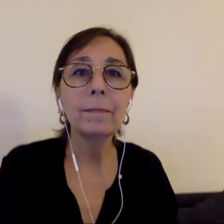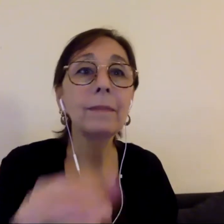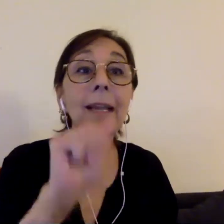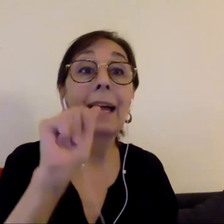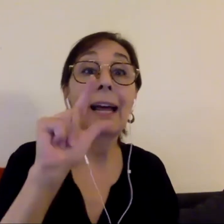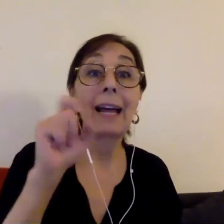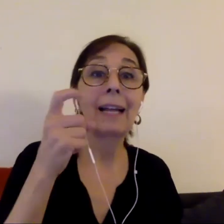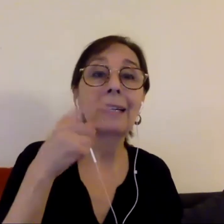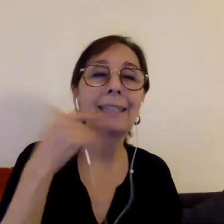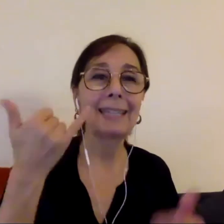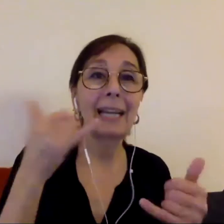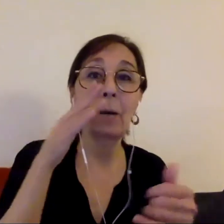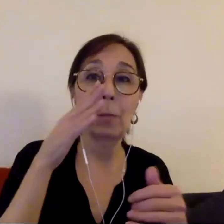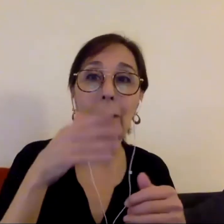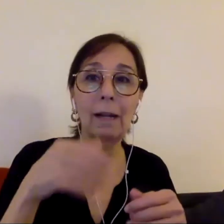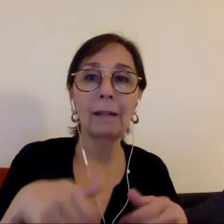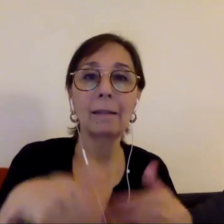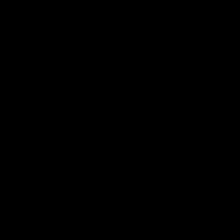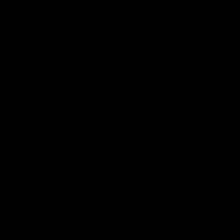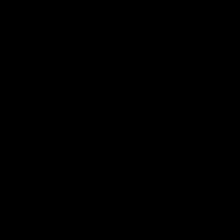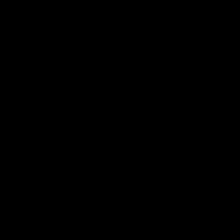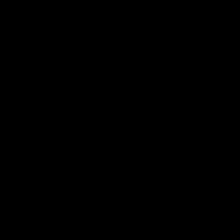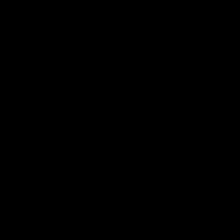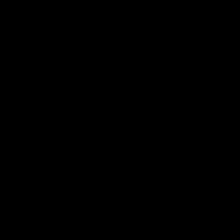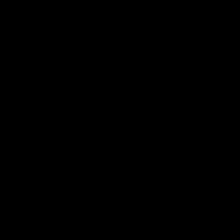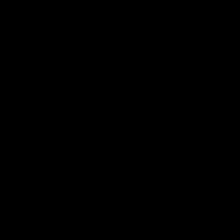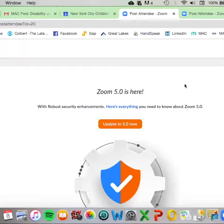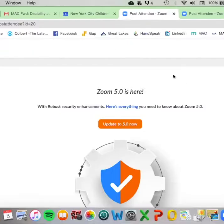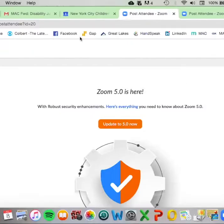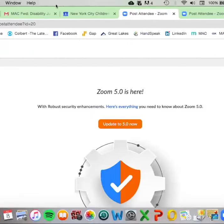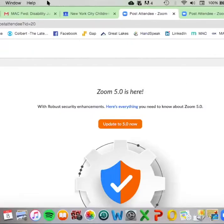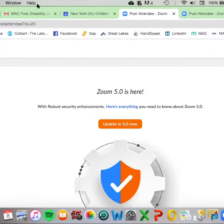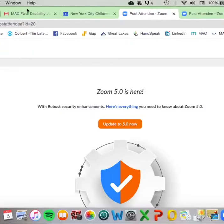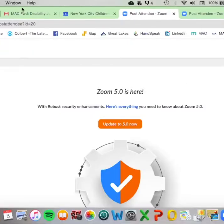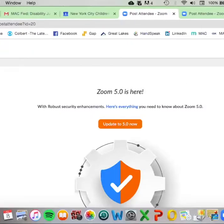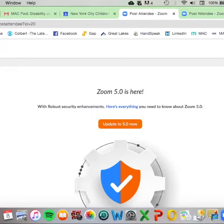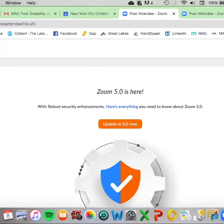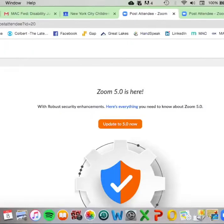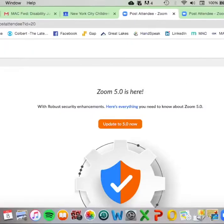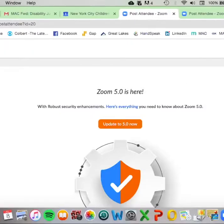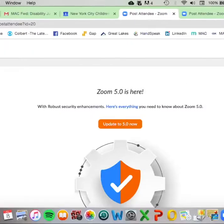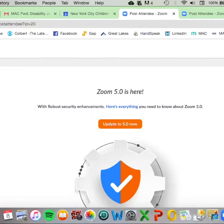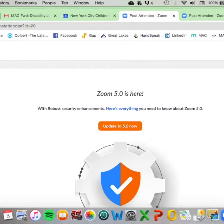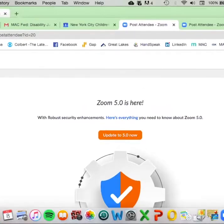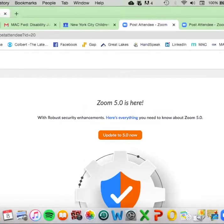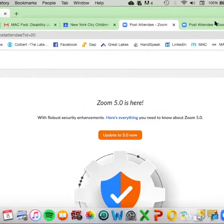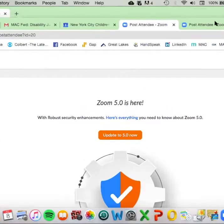While we do that I believe Carllee is going to switch to be our interpreter